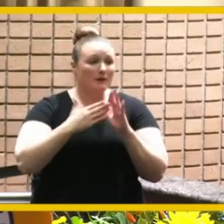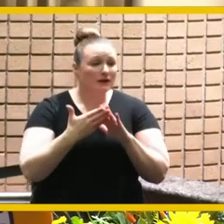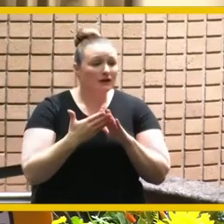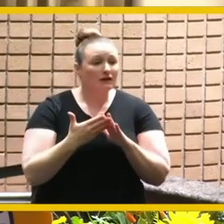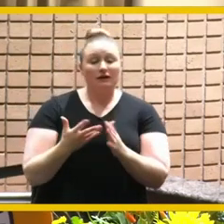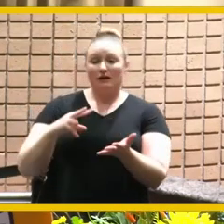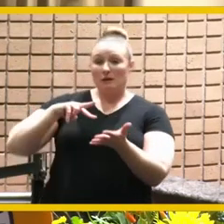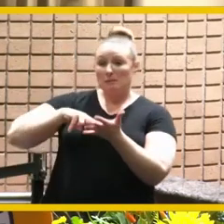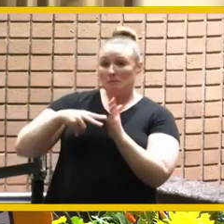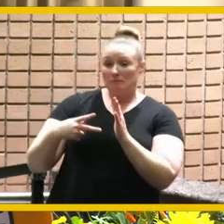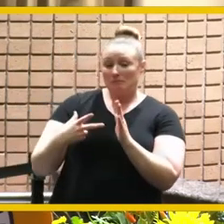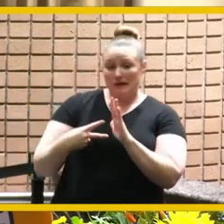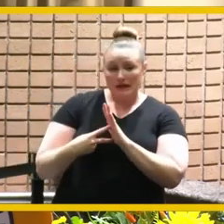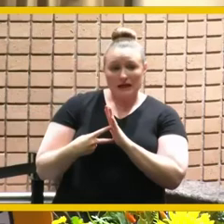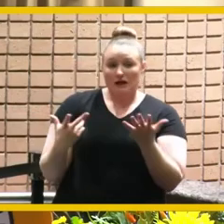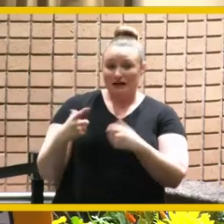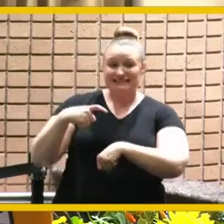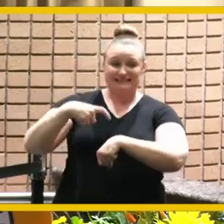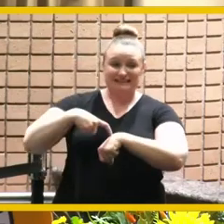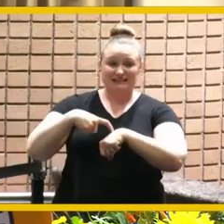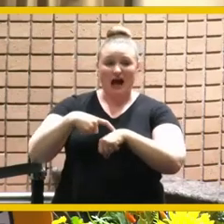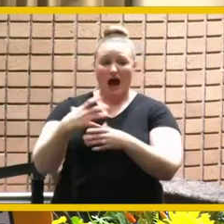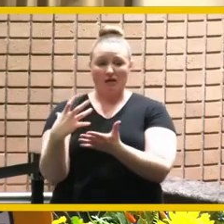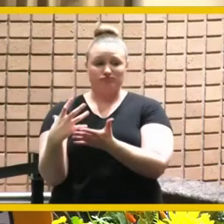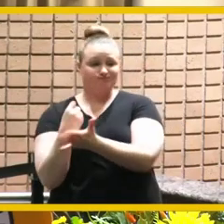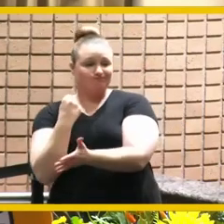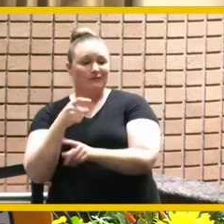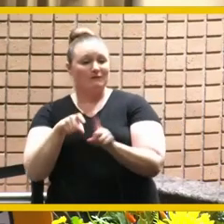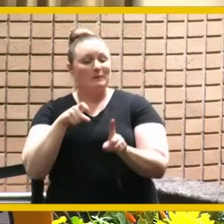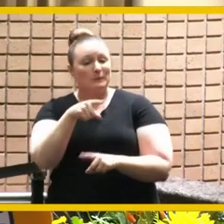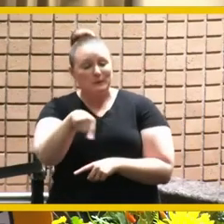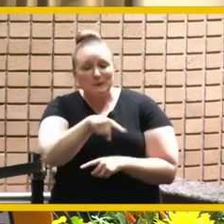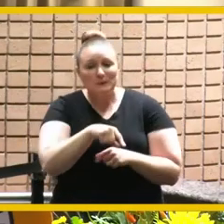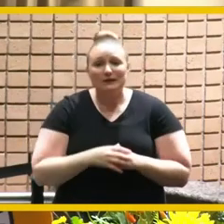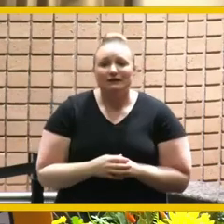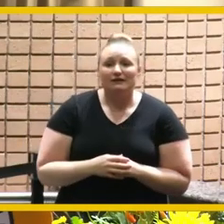though as councilmember connor said from from from you and we thank you from our community